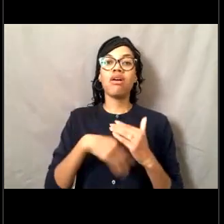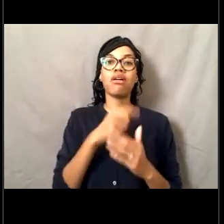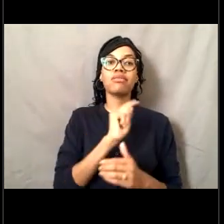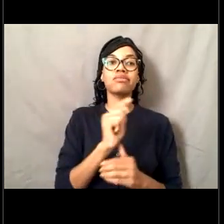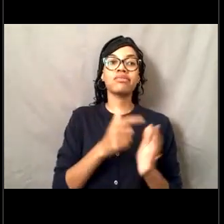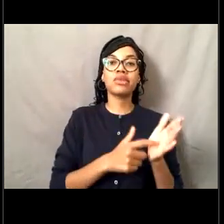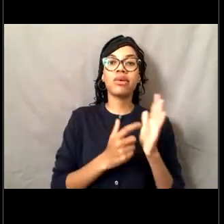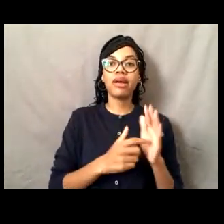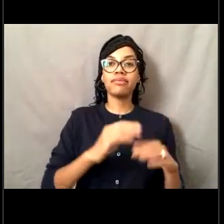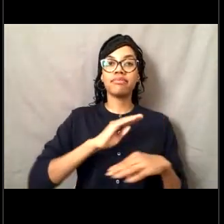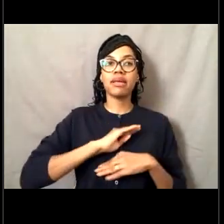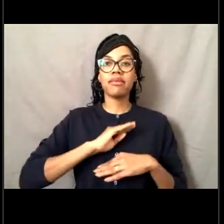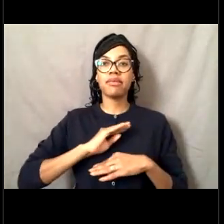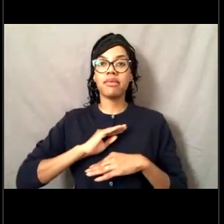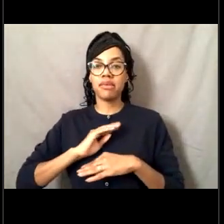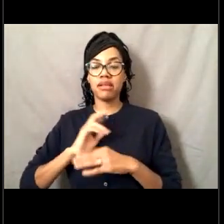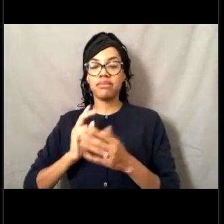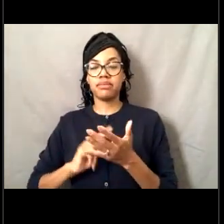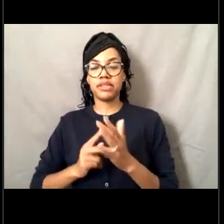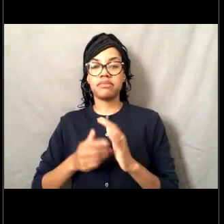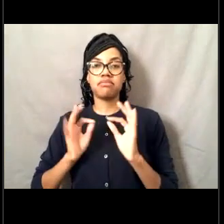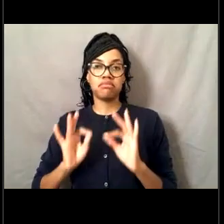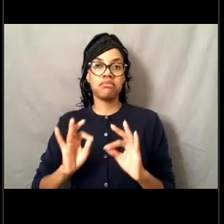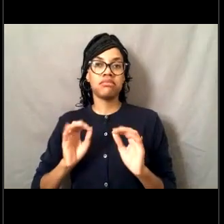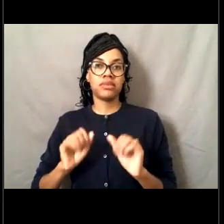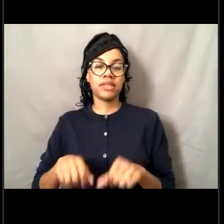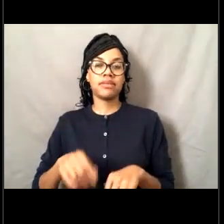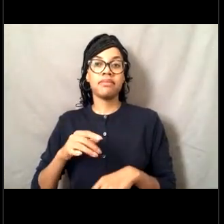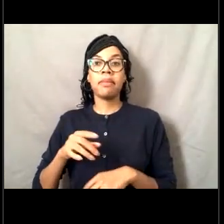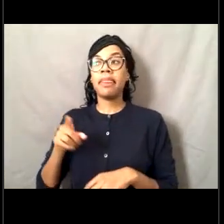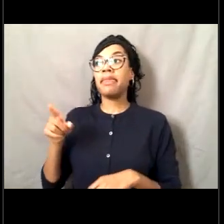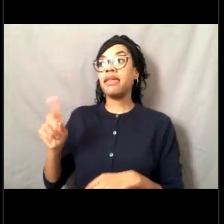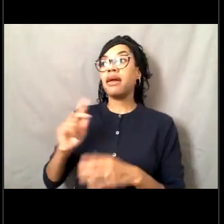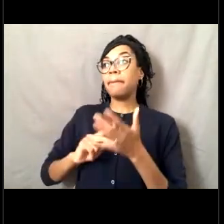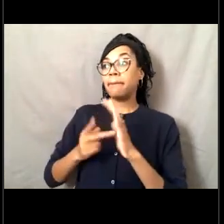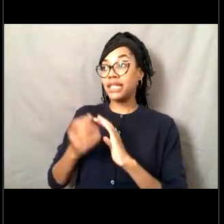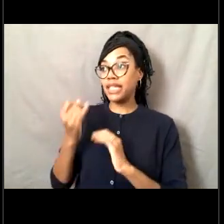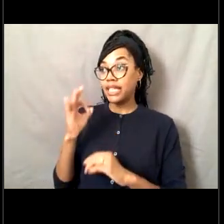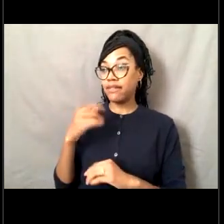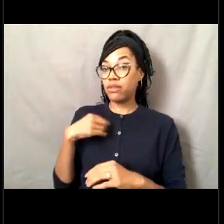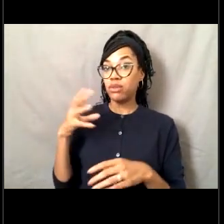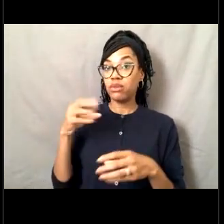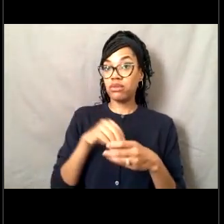[Lisa] So in other words, if you had gone to college early and you got your degree,